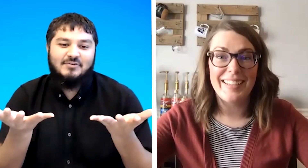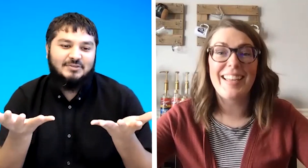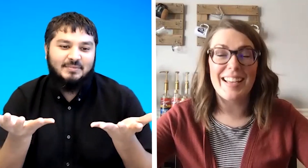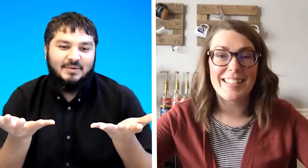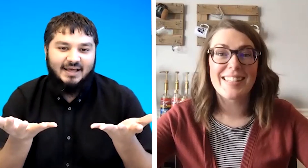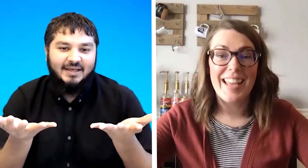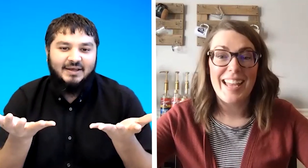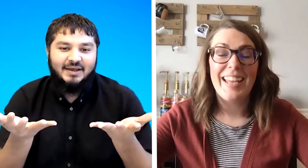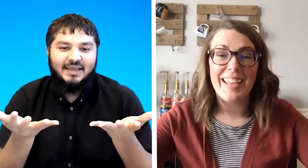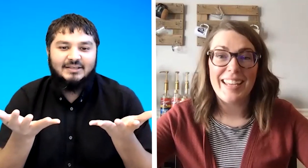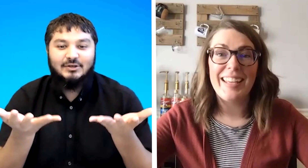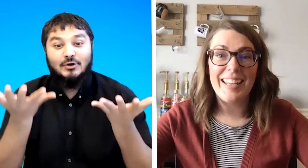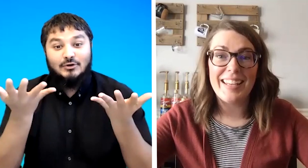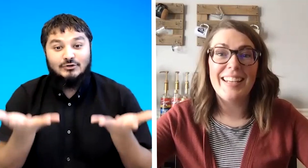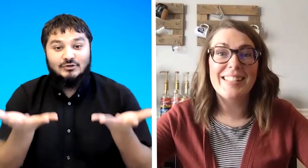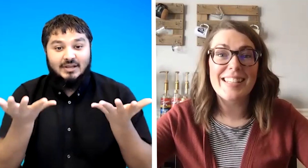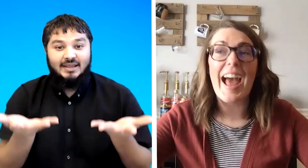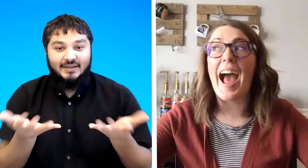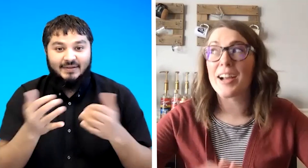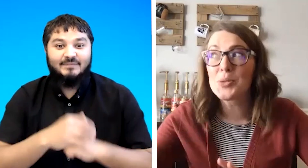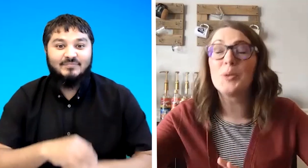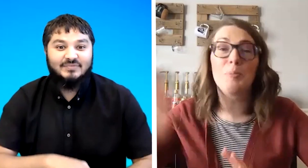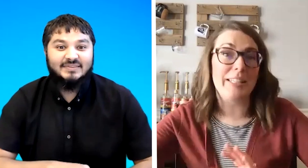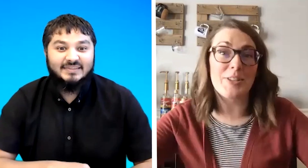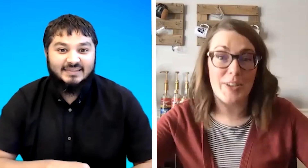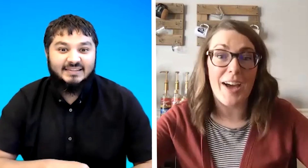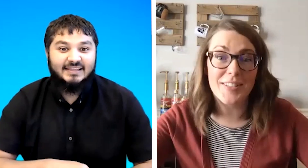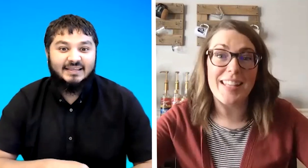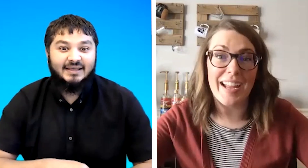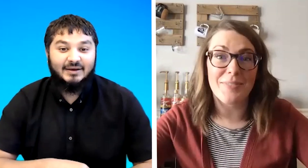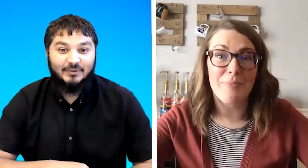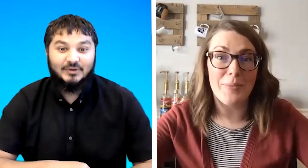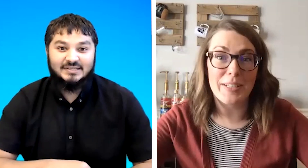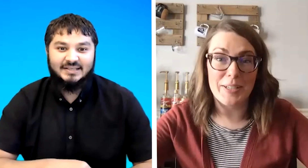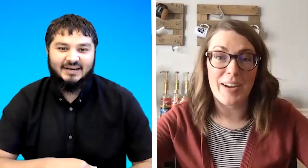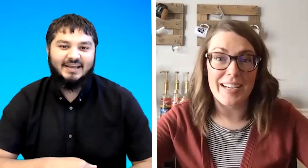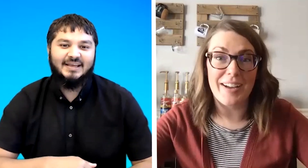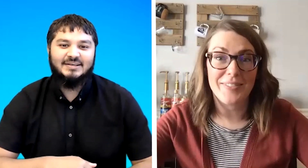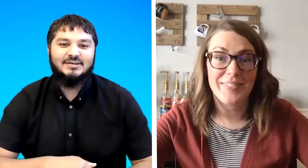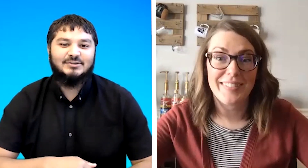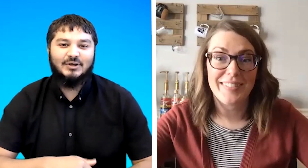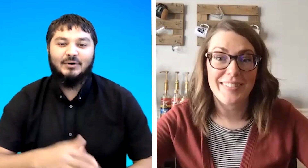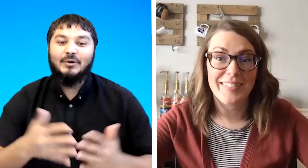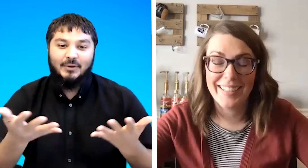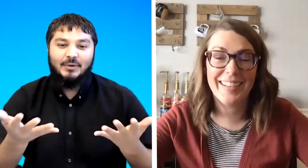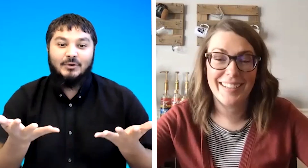yeah okay so it is an actual blizzard outside my room okay so we would go